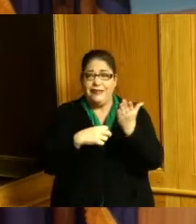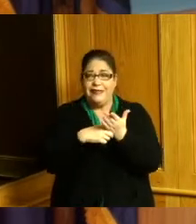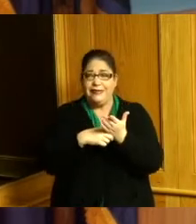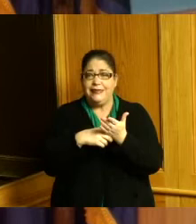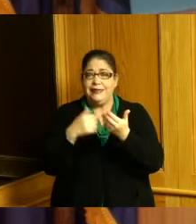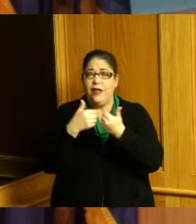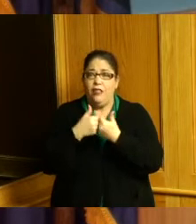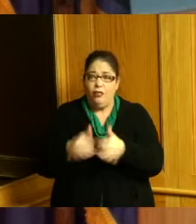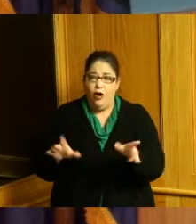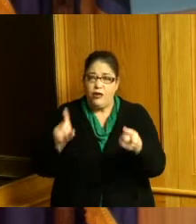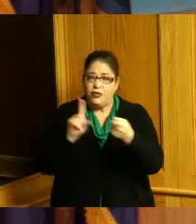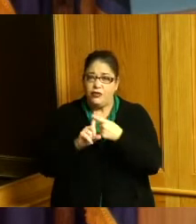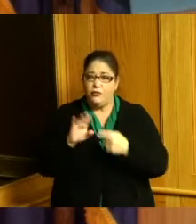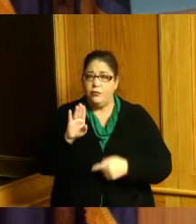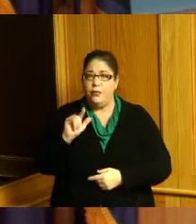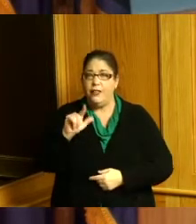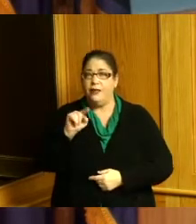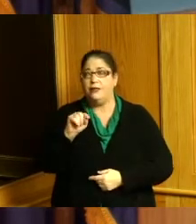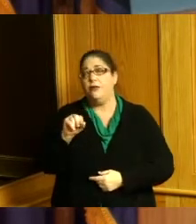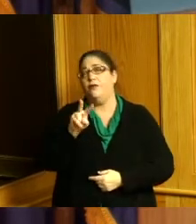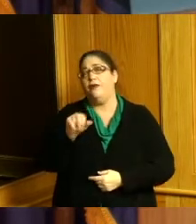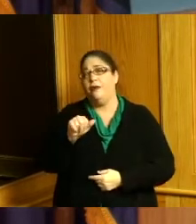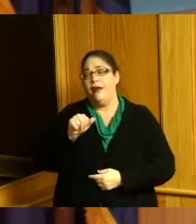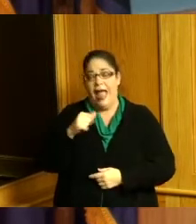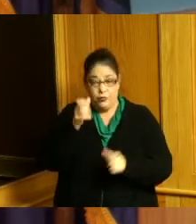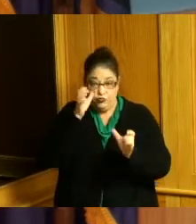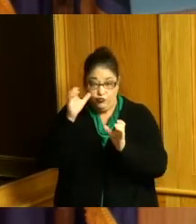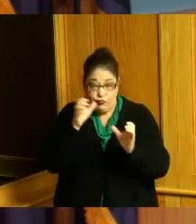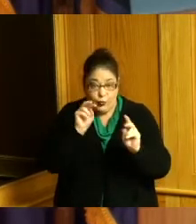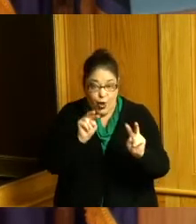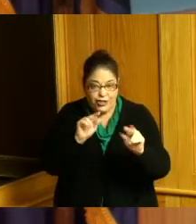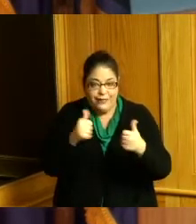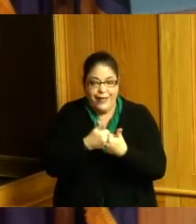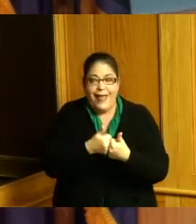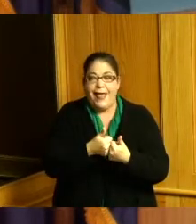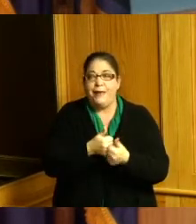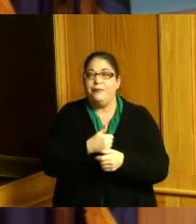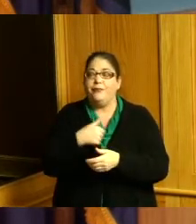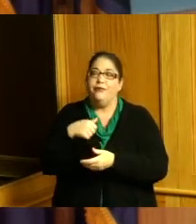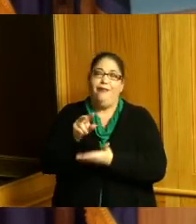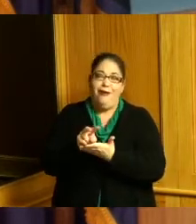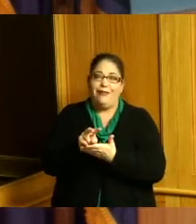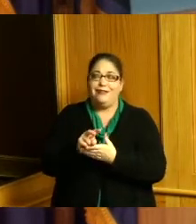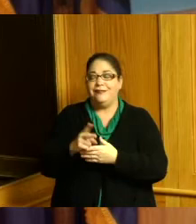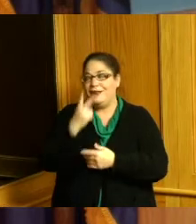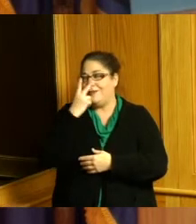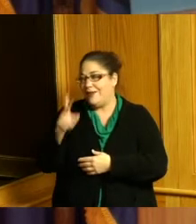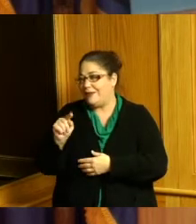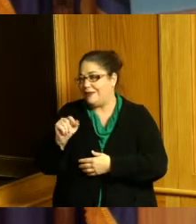the end I tried to had to stay up to watch that game I saw Taft play Woodward that was a great